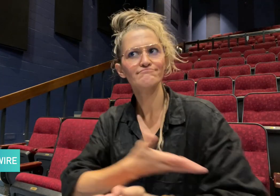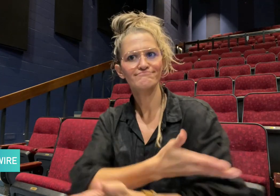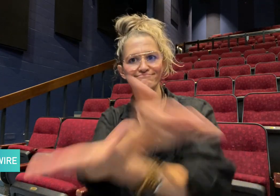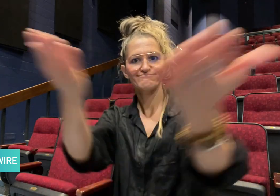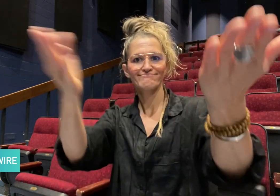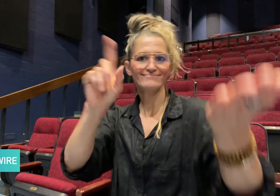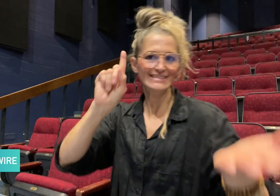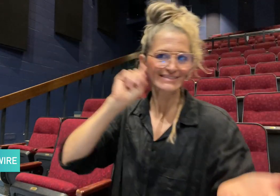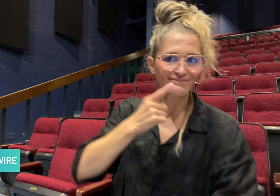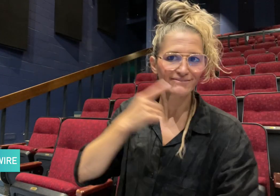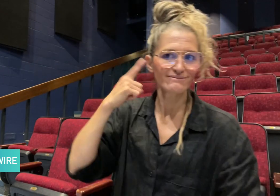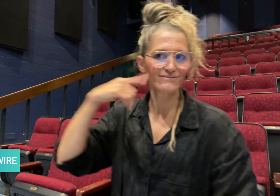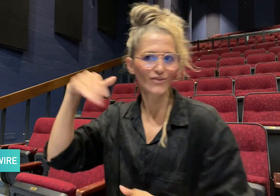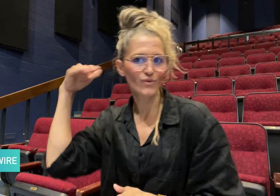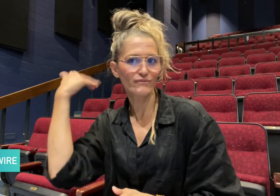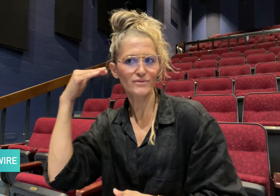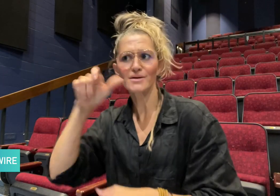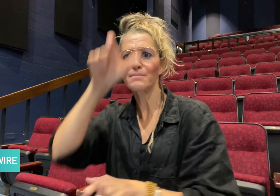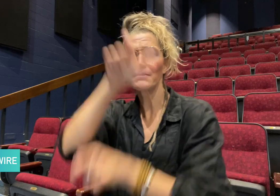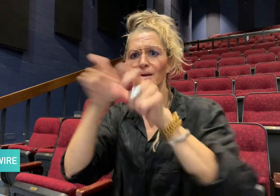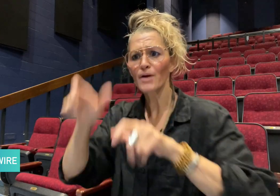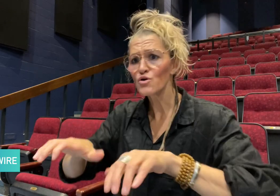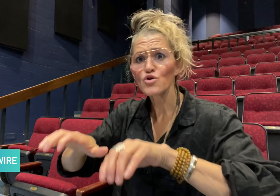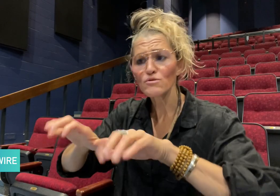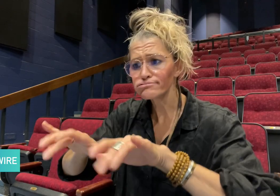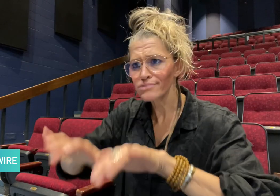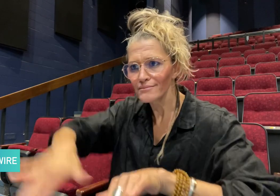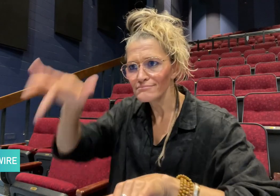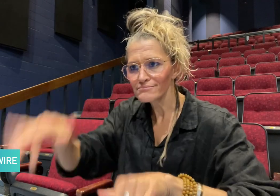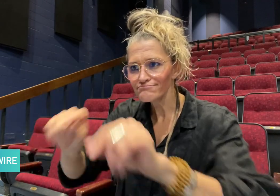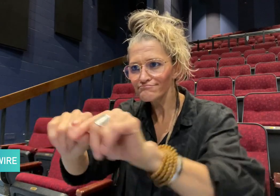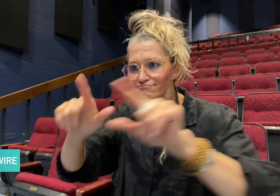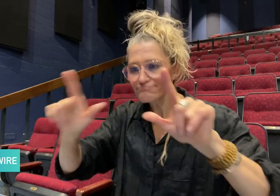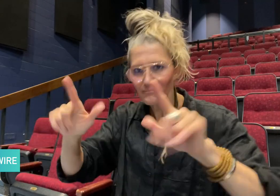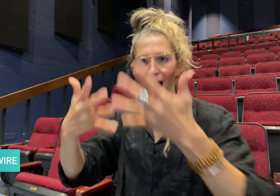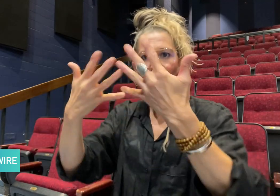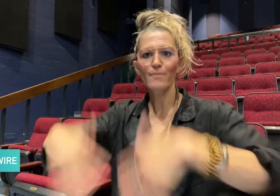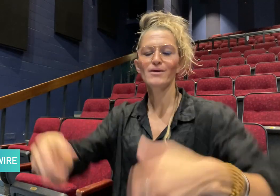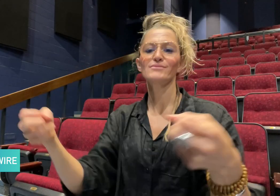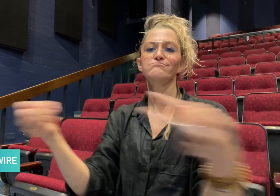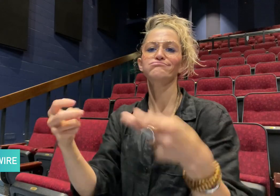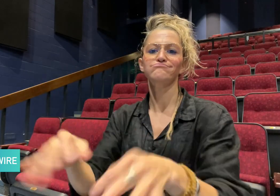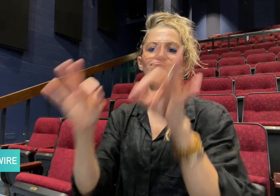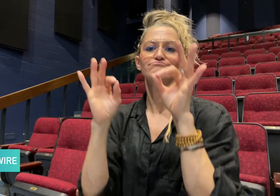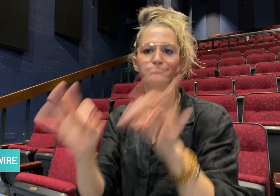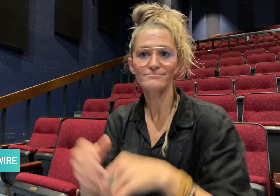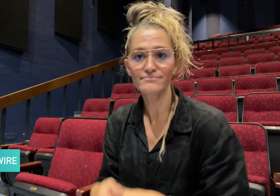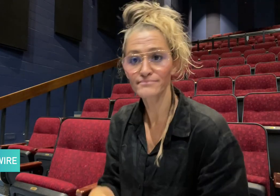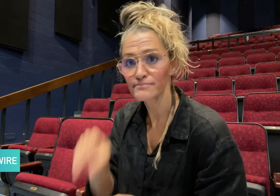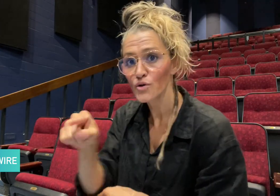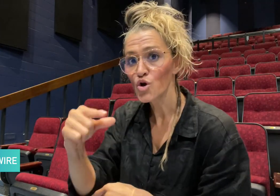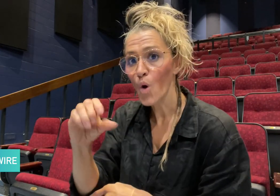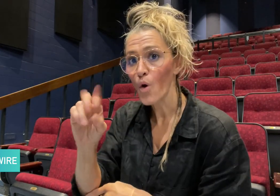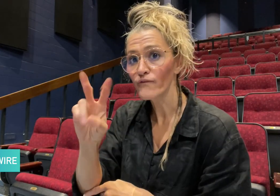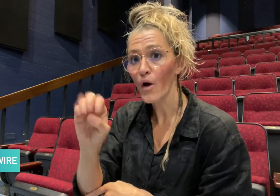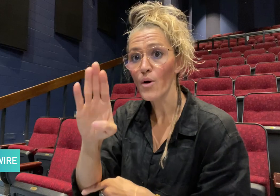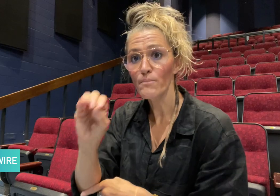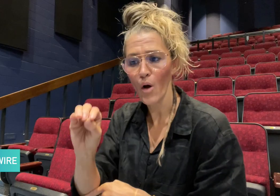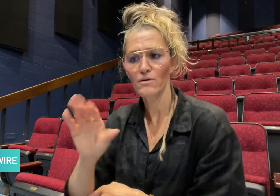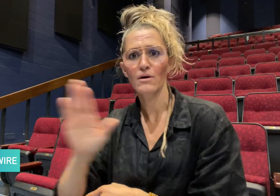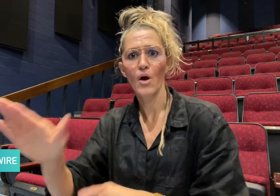or hard of hearing computer users. GoVoBo says on its